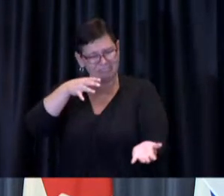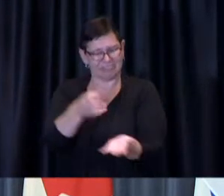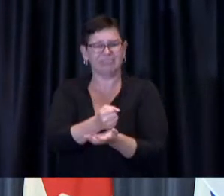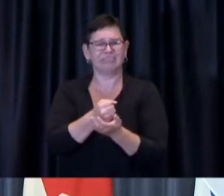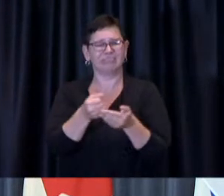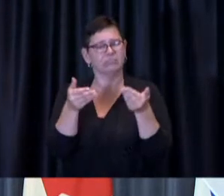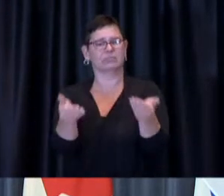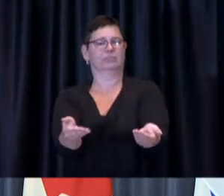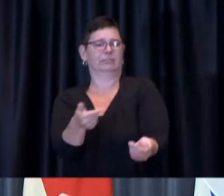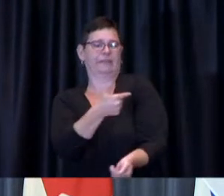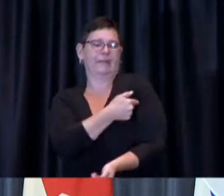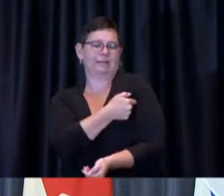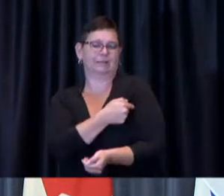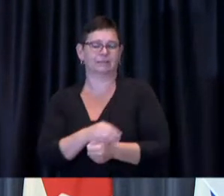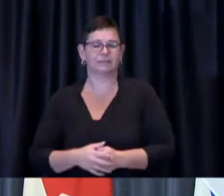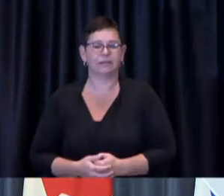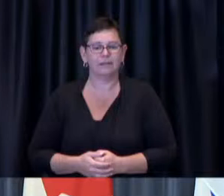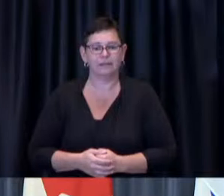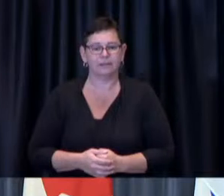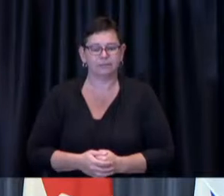next up we have Sean lethal from CTV News